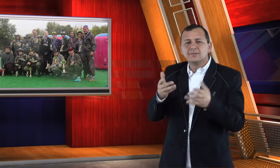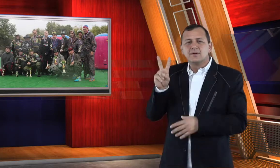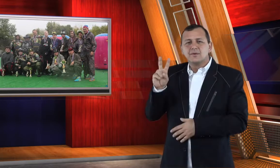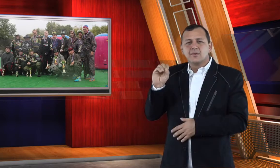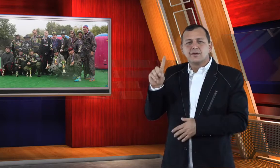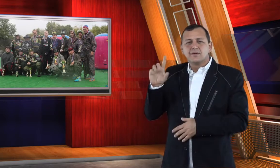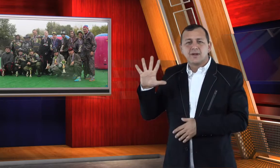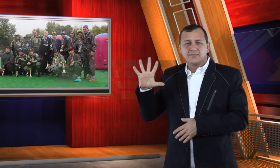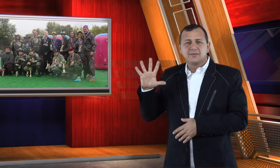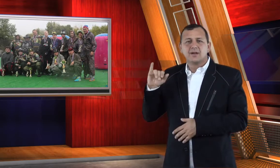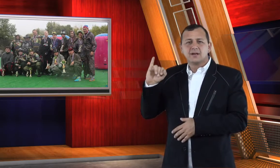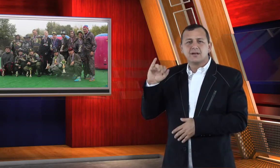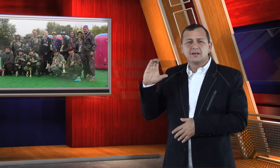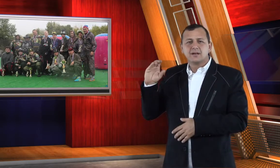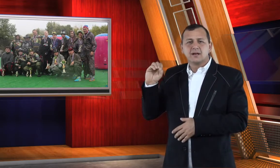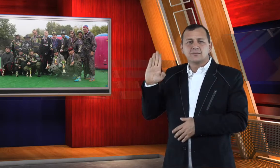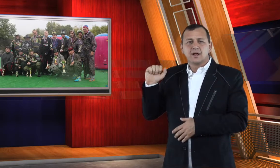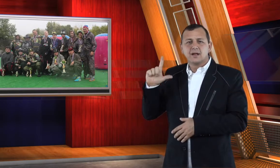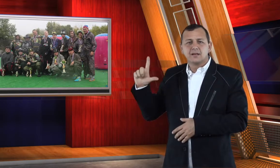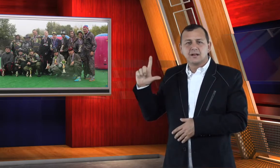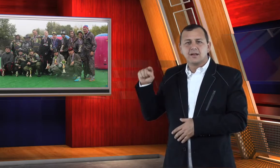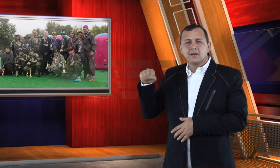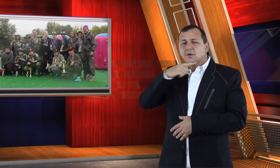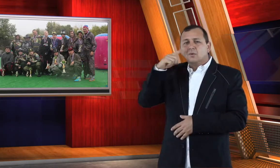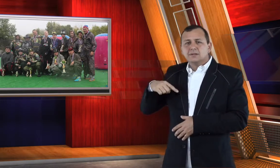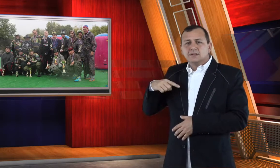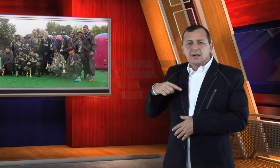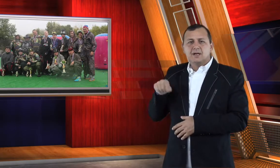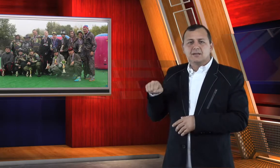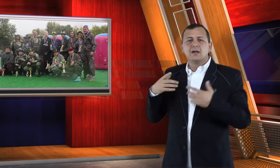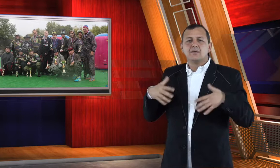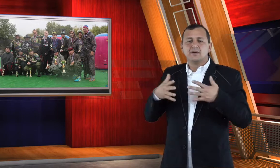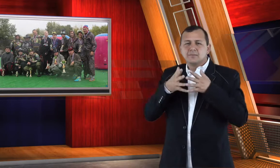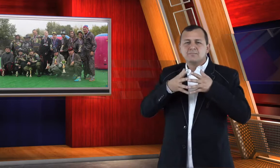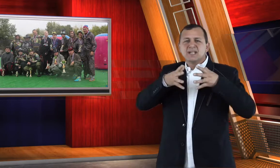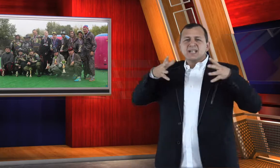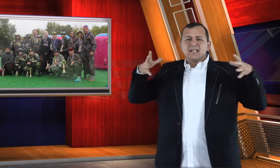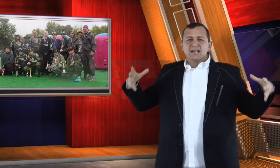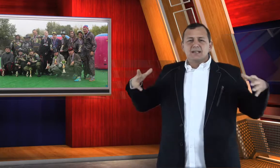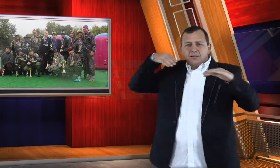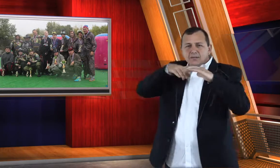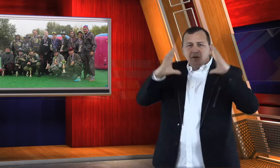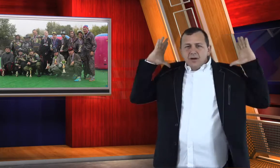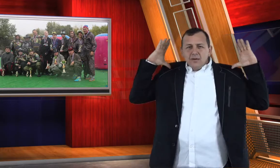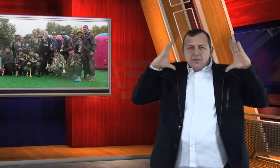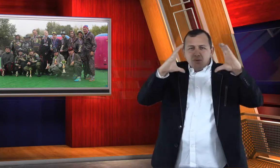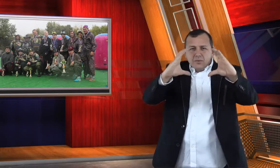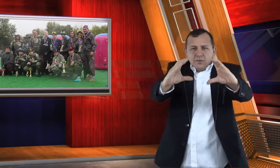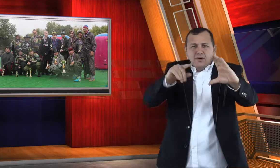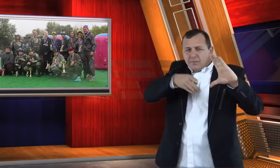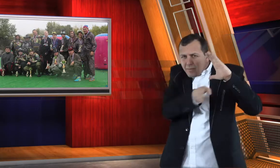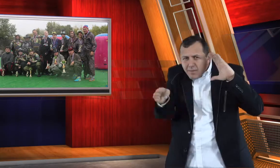in 2015 Iceball Russia, the biggest indoor winter